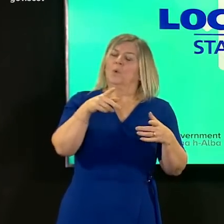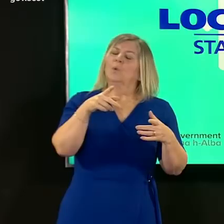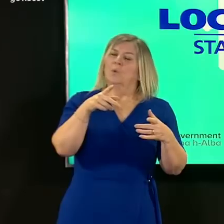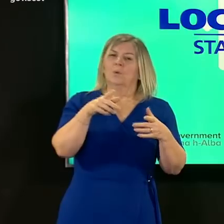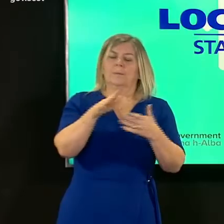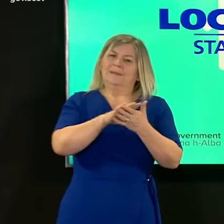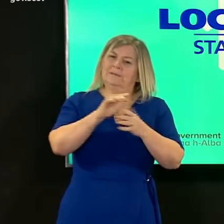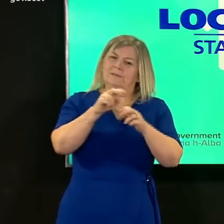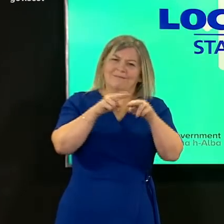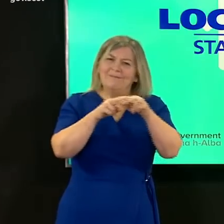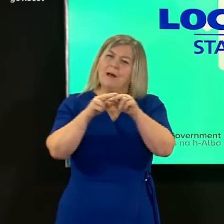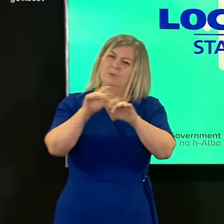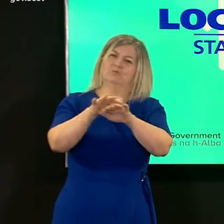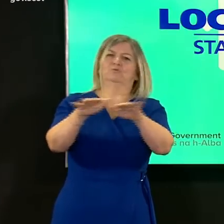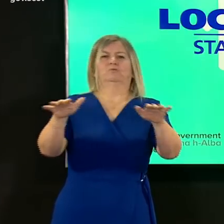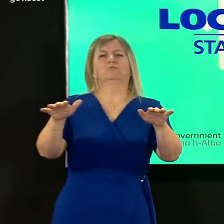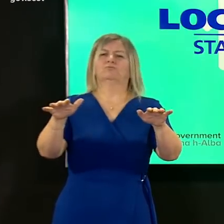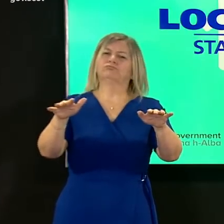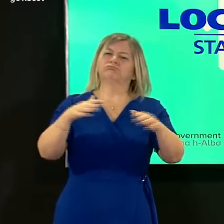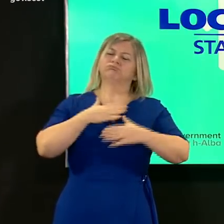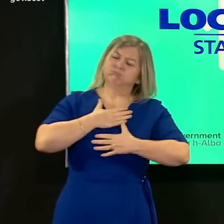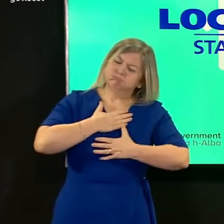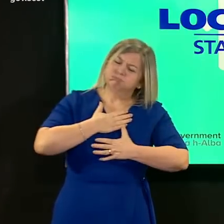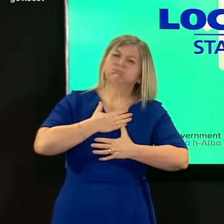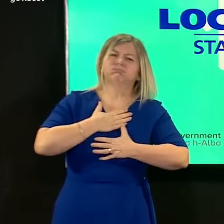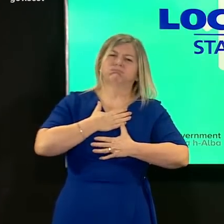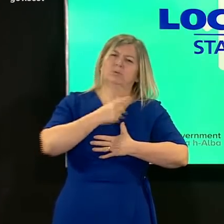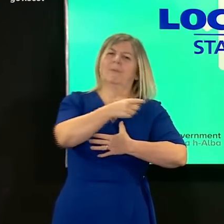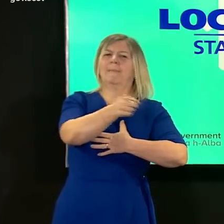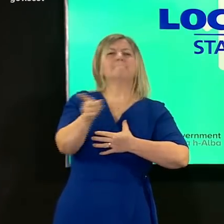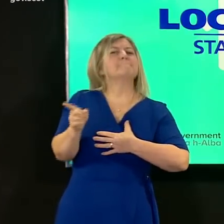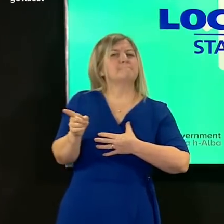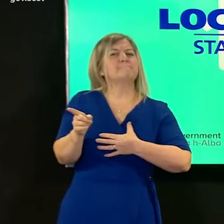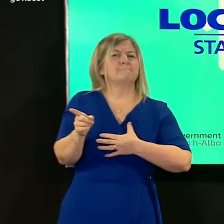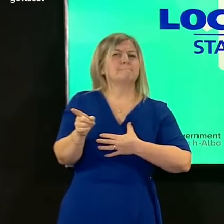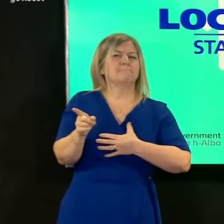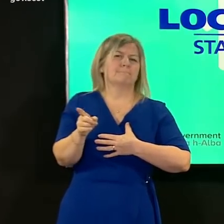greatly mourned and i send my condolences to all of those who've lost a loved one